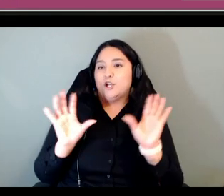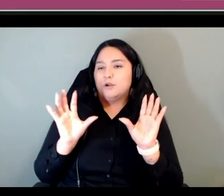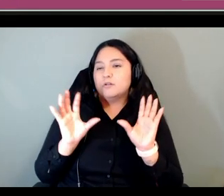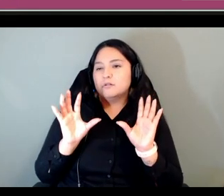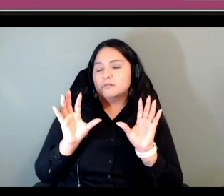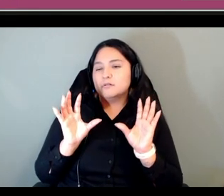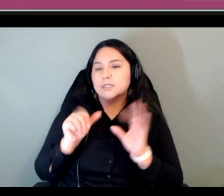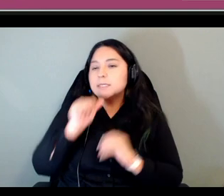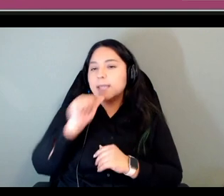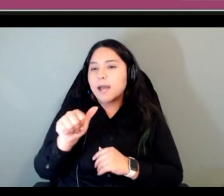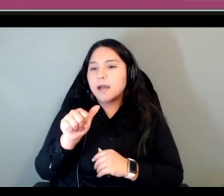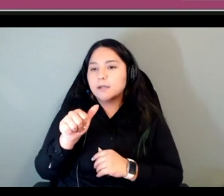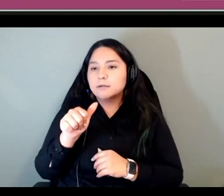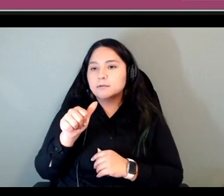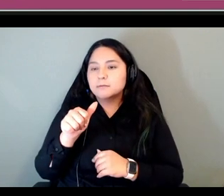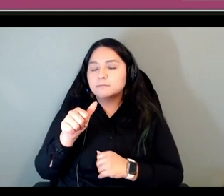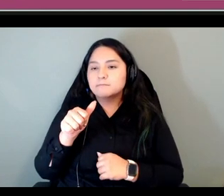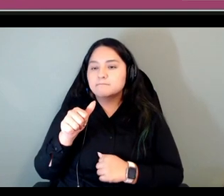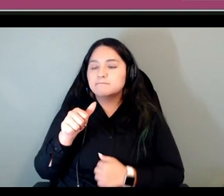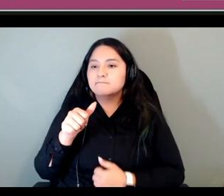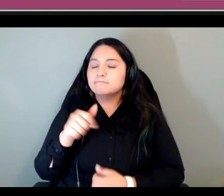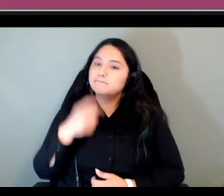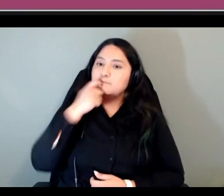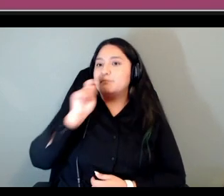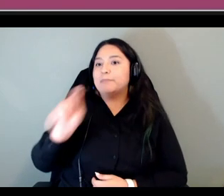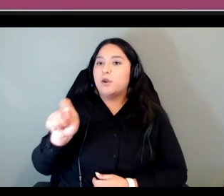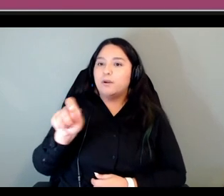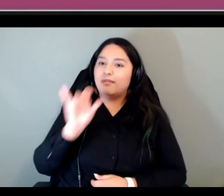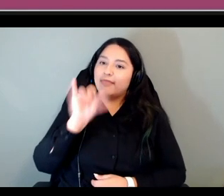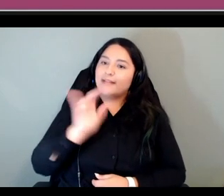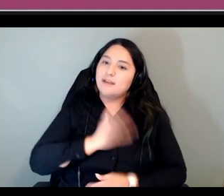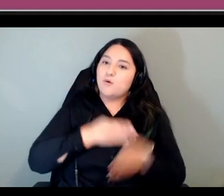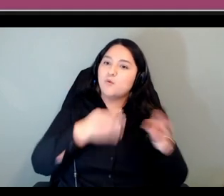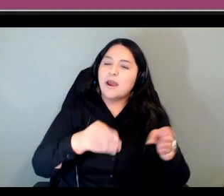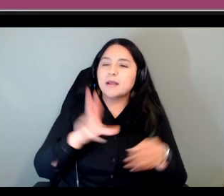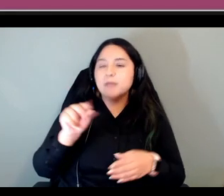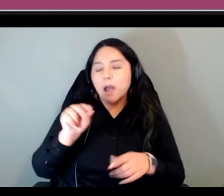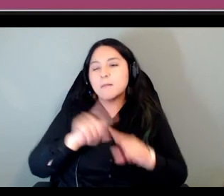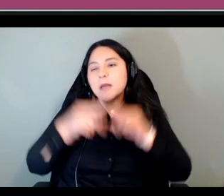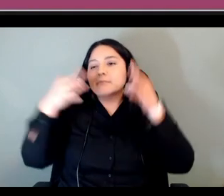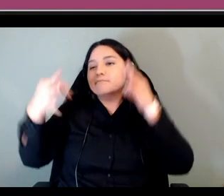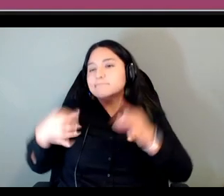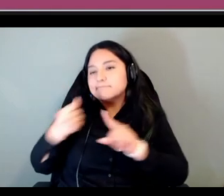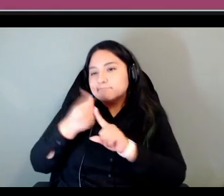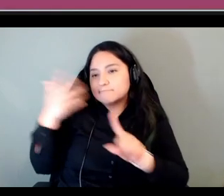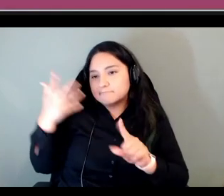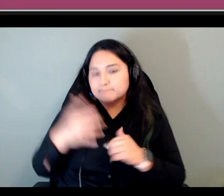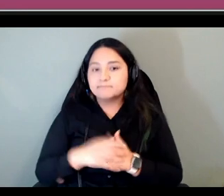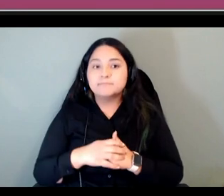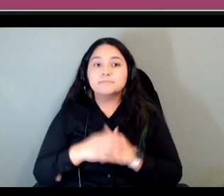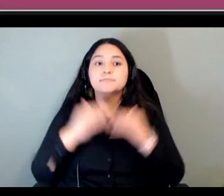making a hard line in the sand um and then for variation in the introduction of the course